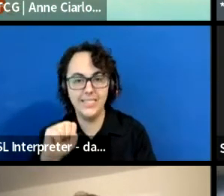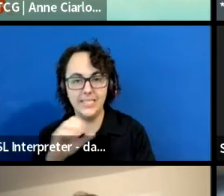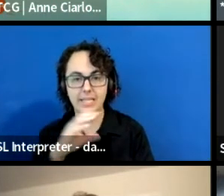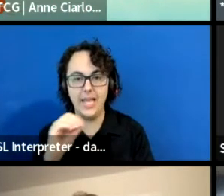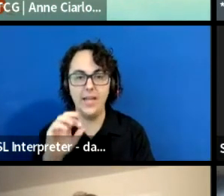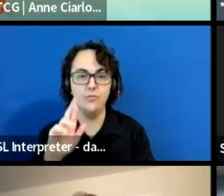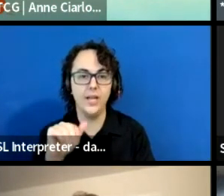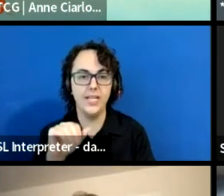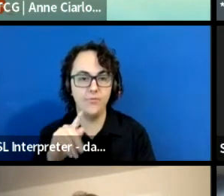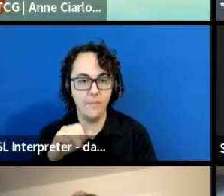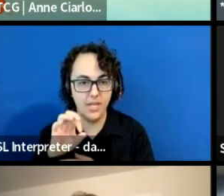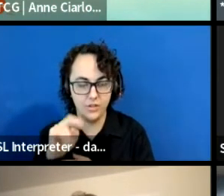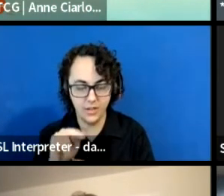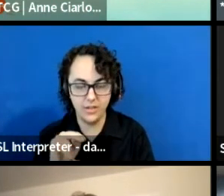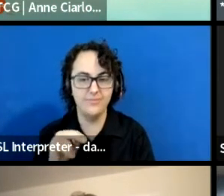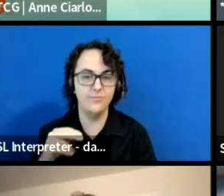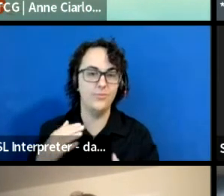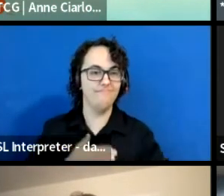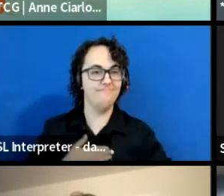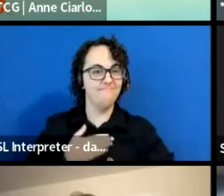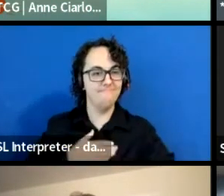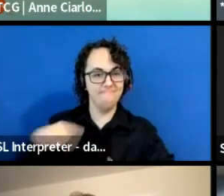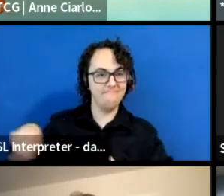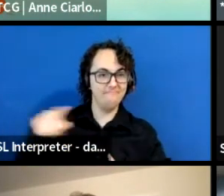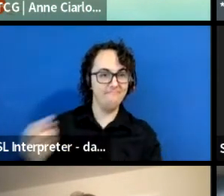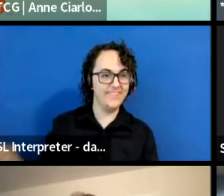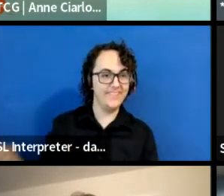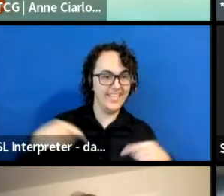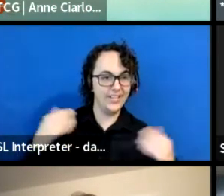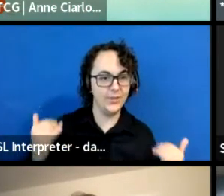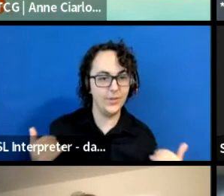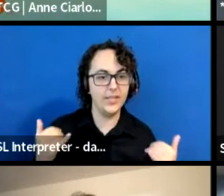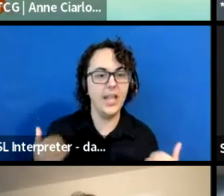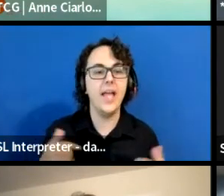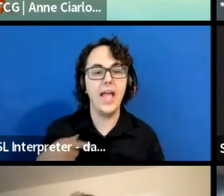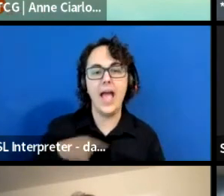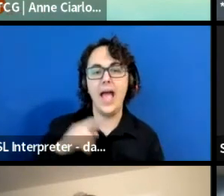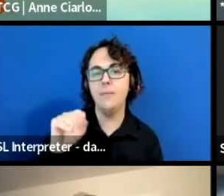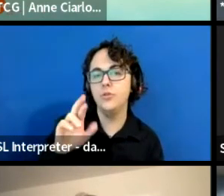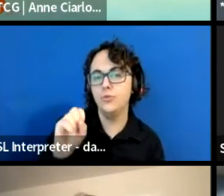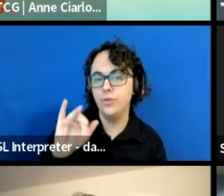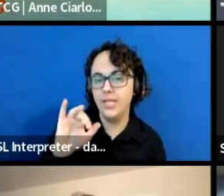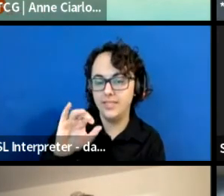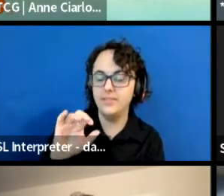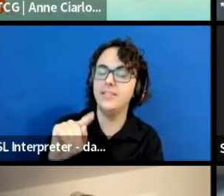My name is Teresa Eyring. I'm the Executive Director and CEO of TCG,